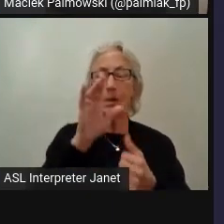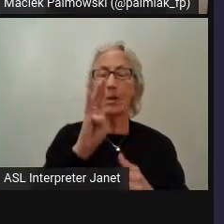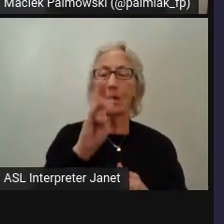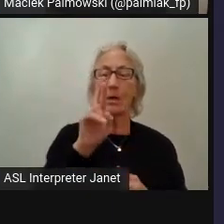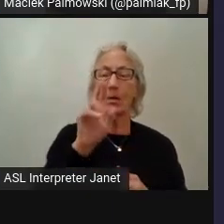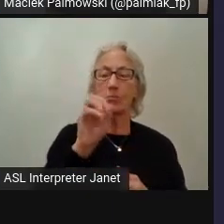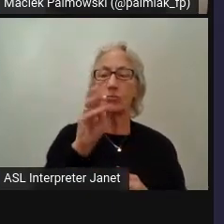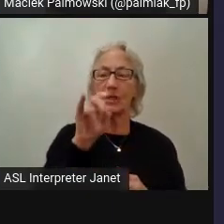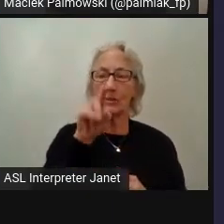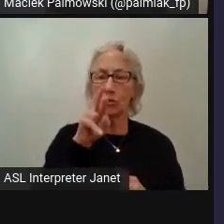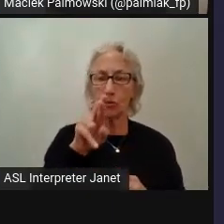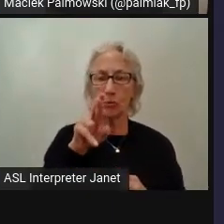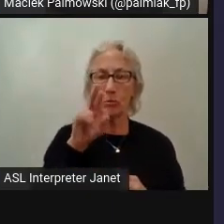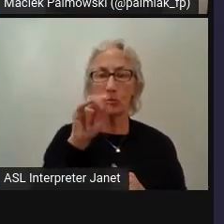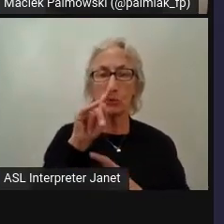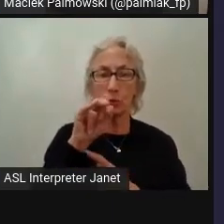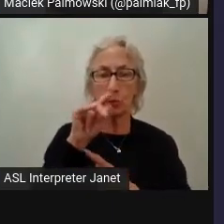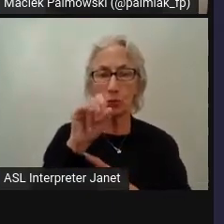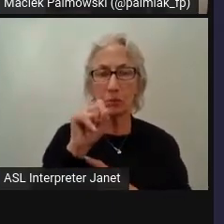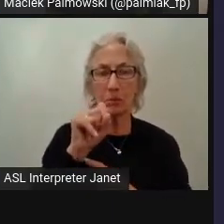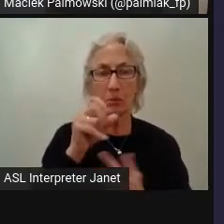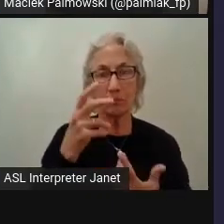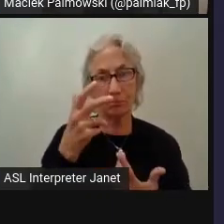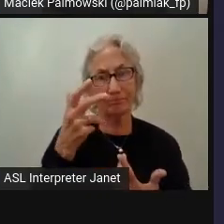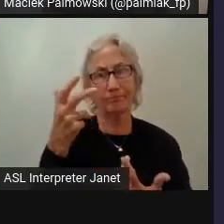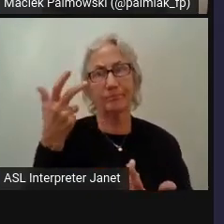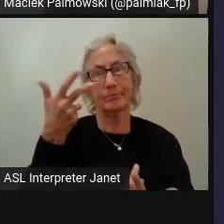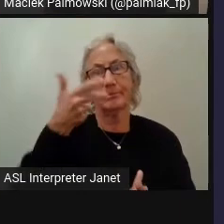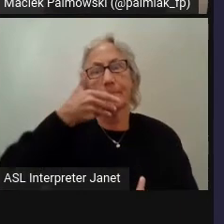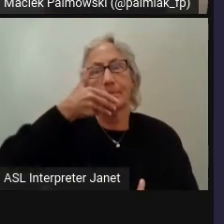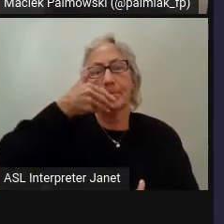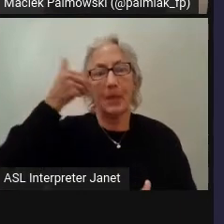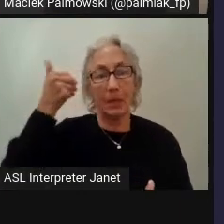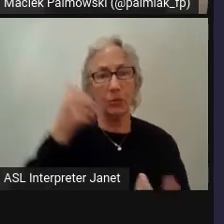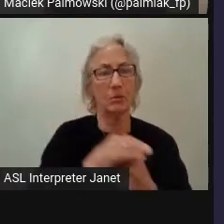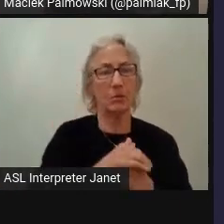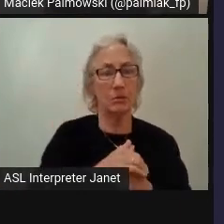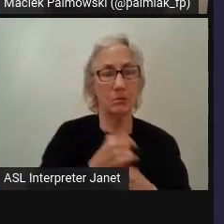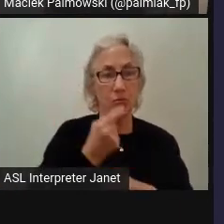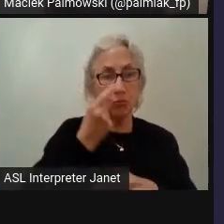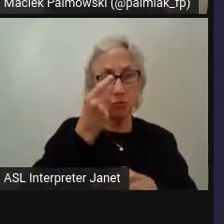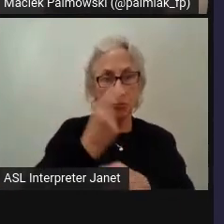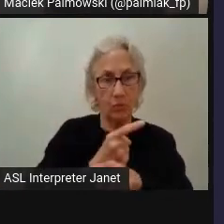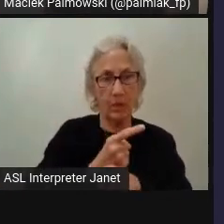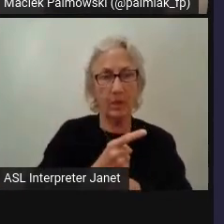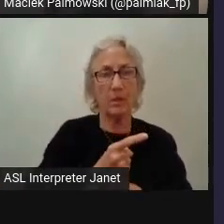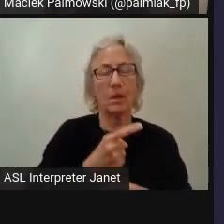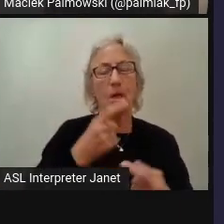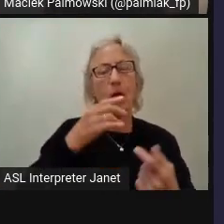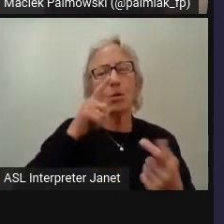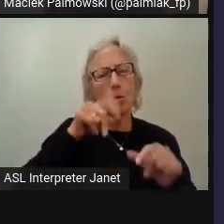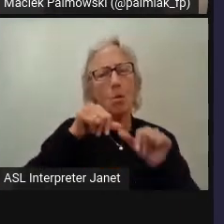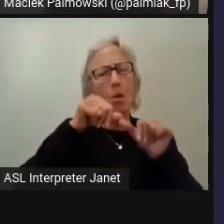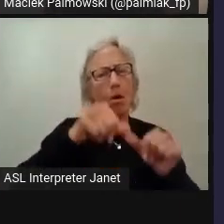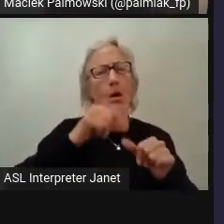when it comes to the moment when we are developing something, we can constantly check if our code is correct,